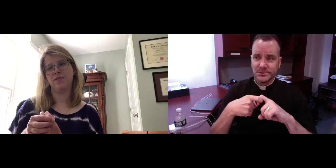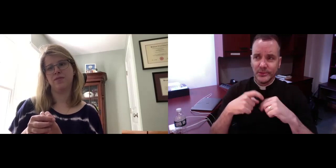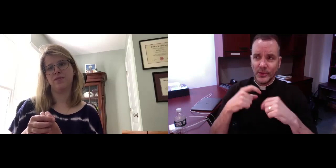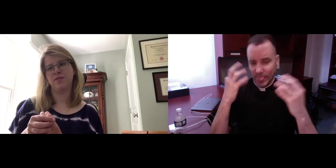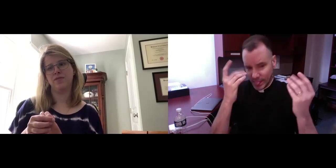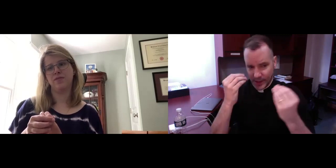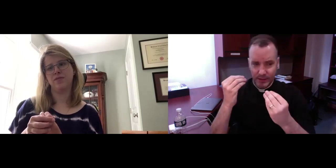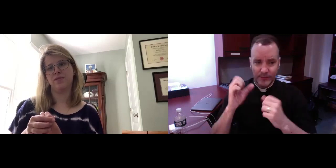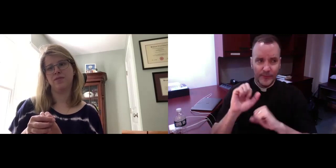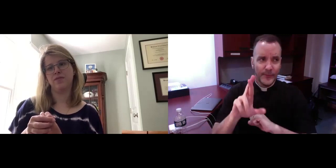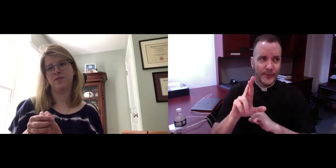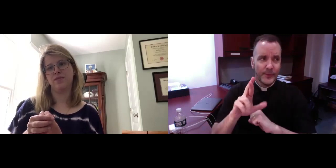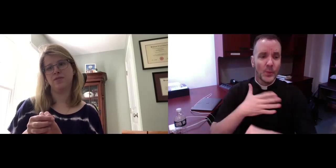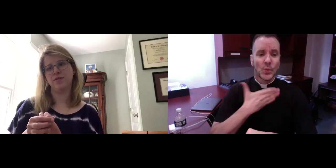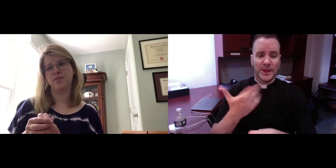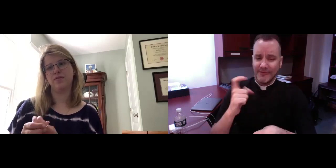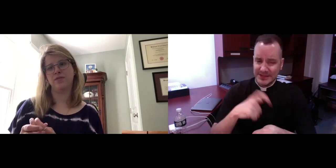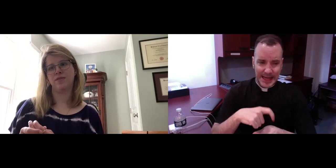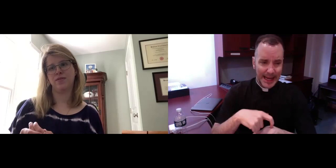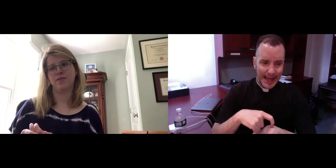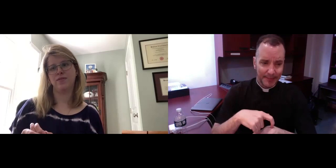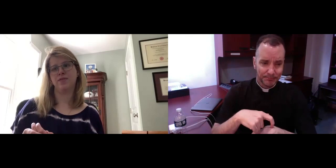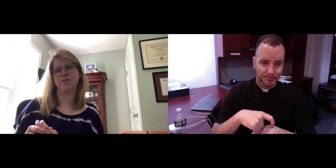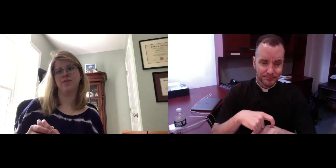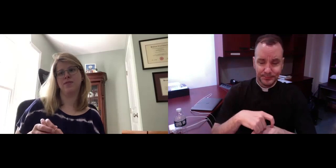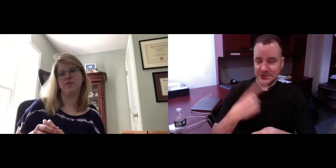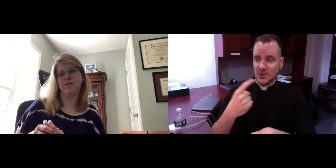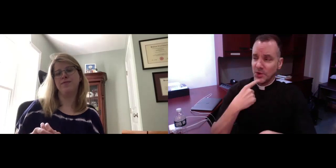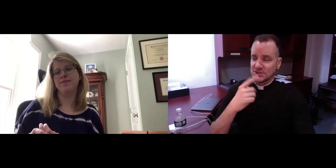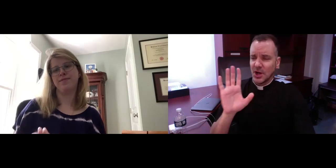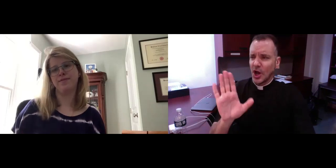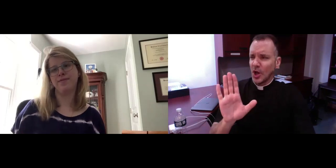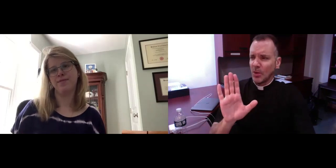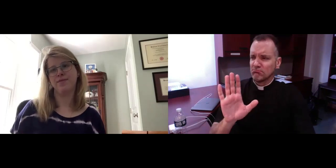Many people don't take the time to communicate well; they don't make the